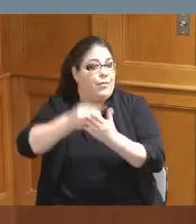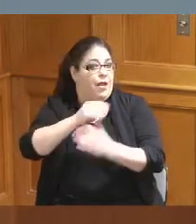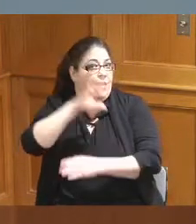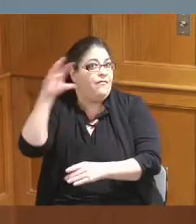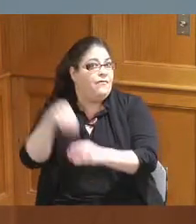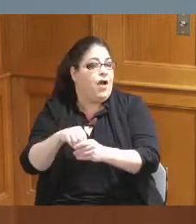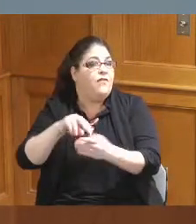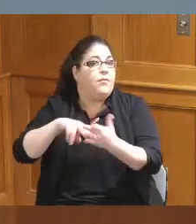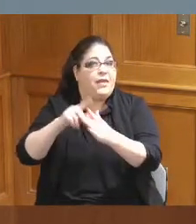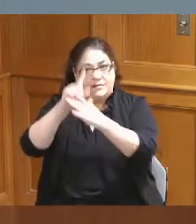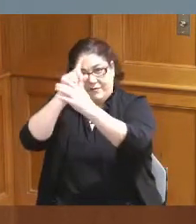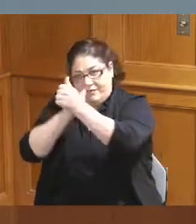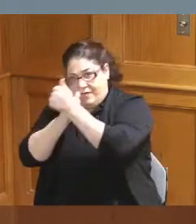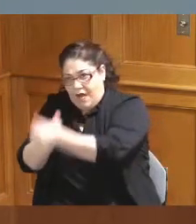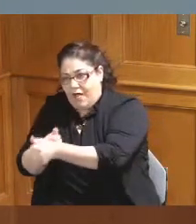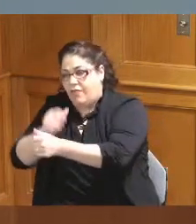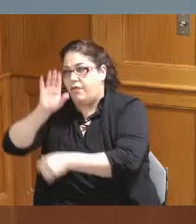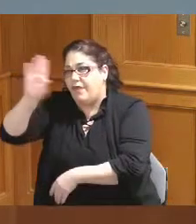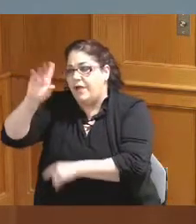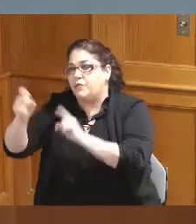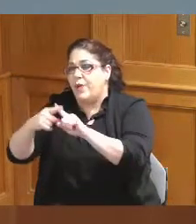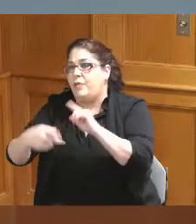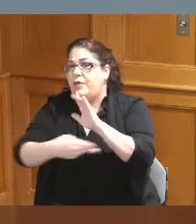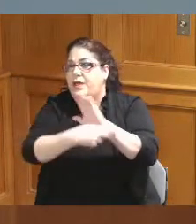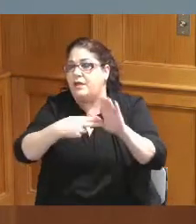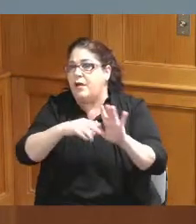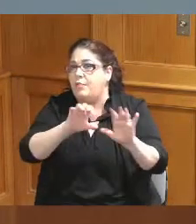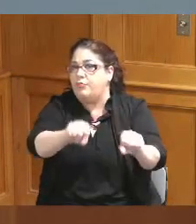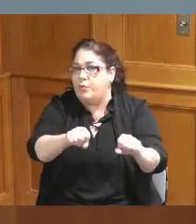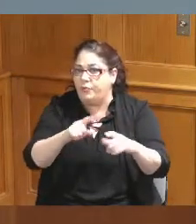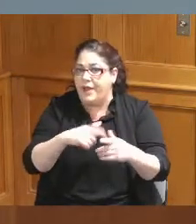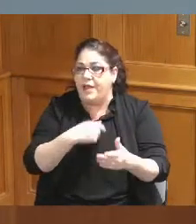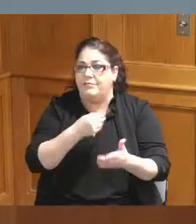follow the federal process when appropriating properties for the construction of this project